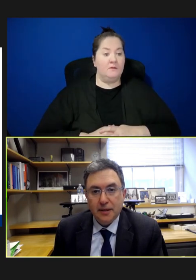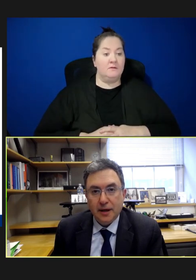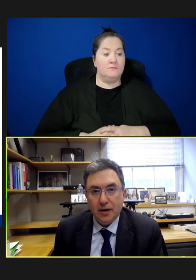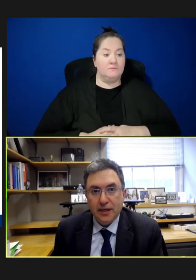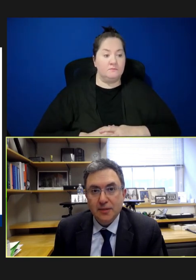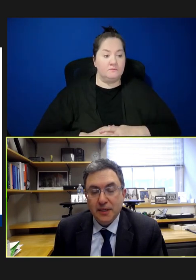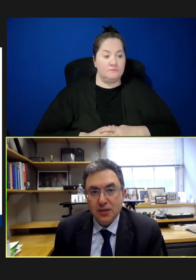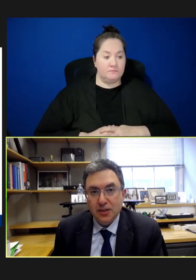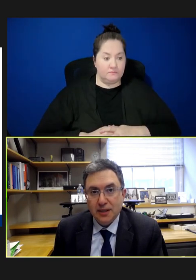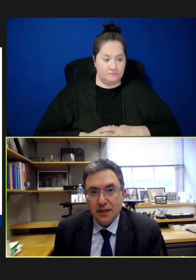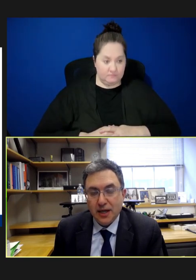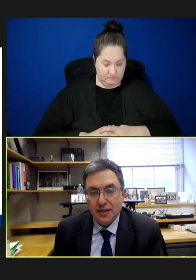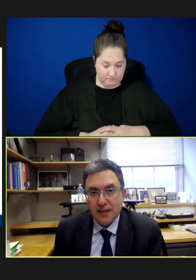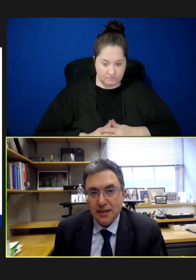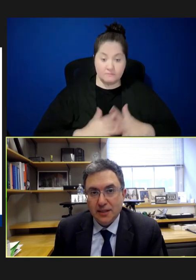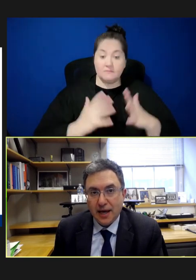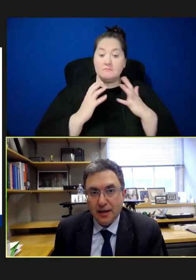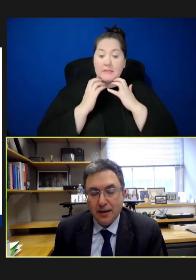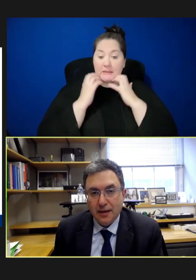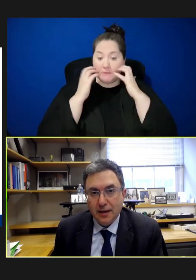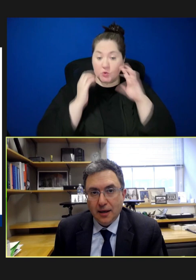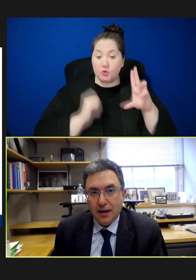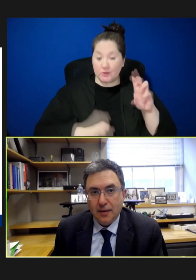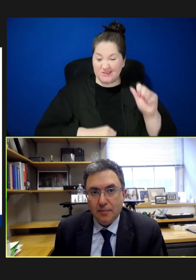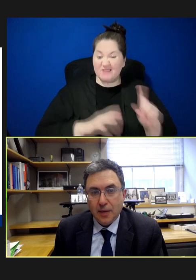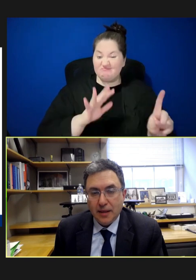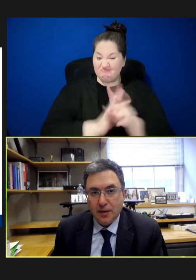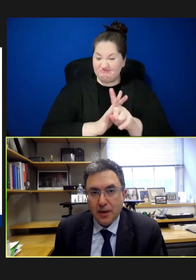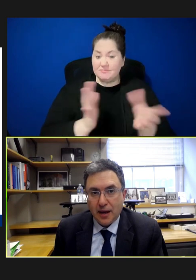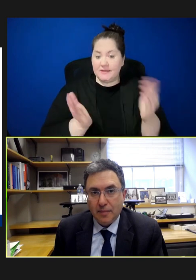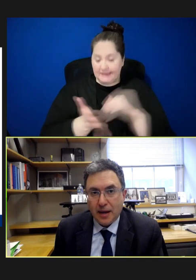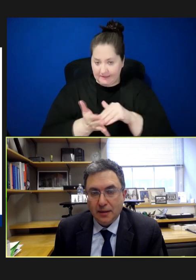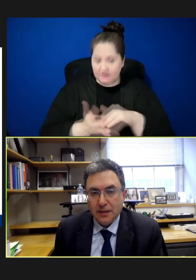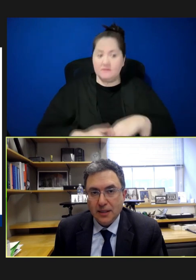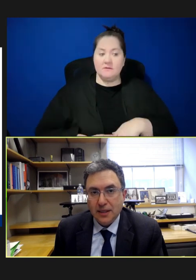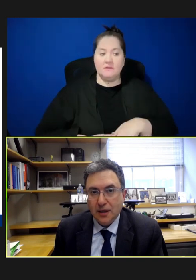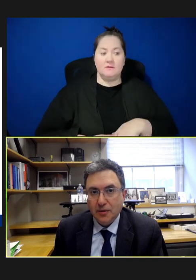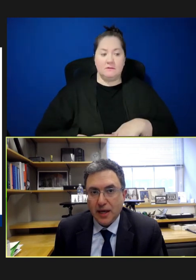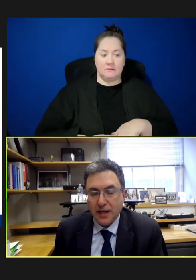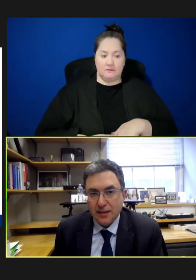There is measles in the United States again. I think we had about 1,900 cases